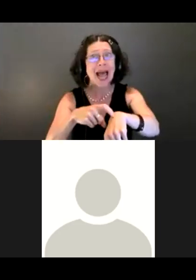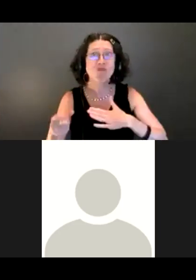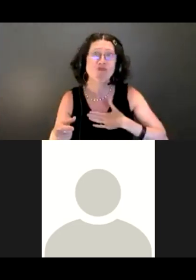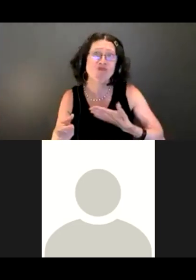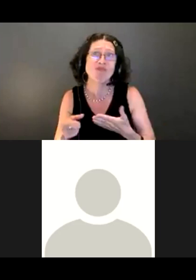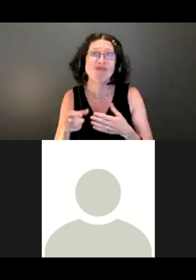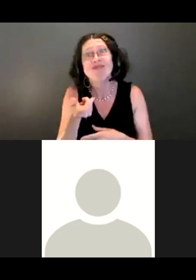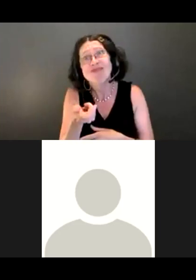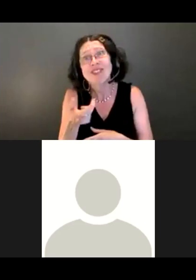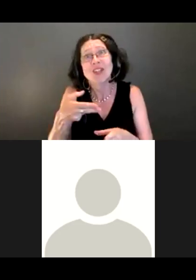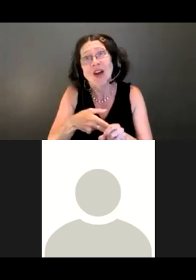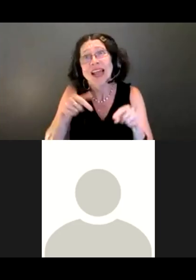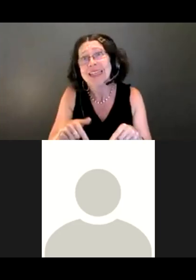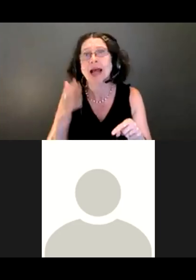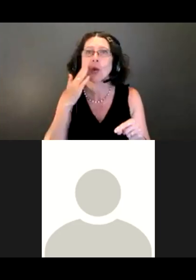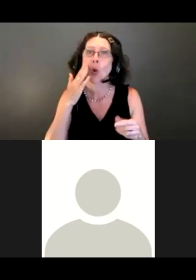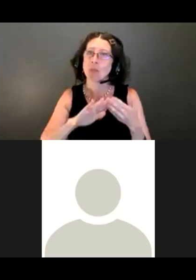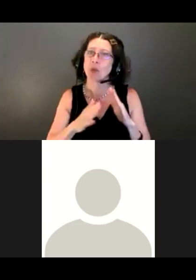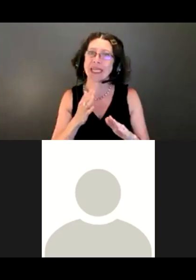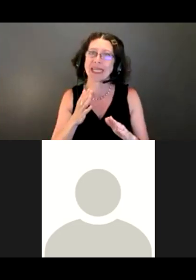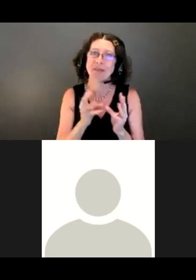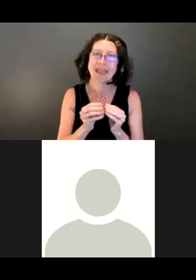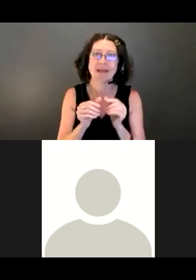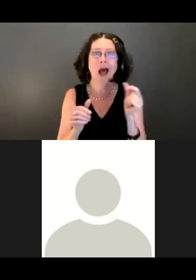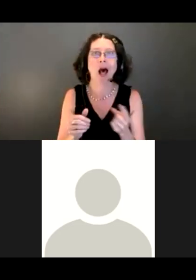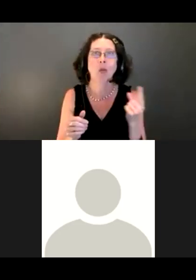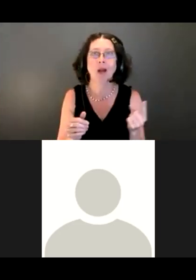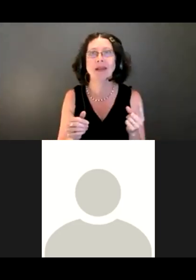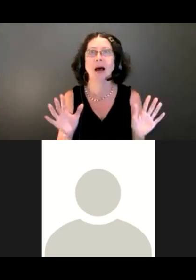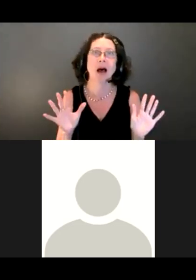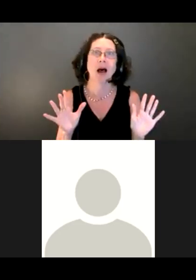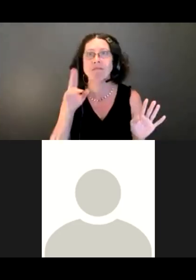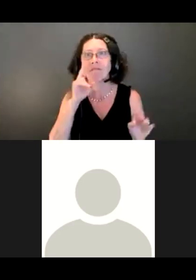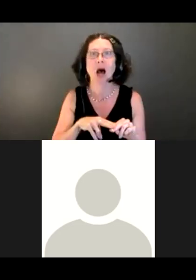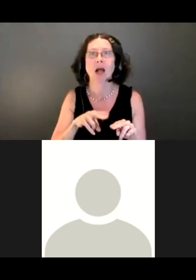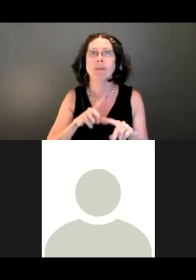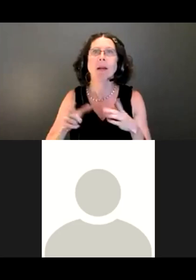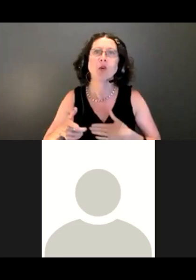we super appreciated everybody who spent the time with us. Do continue to give us feedback that you think would be helpful.